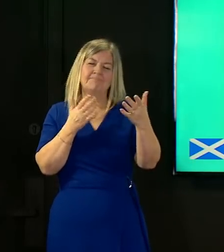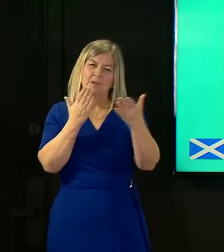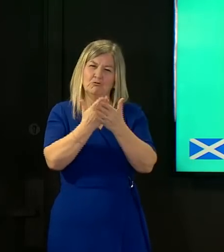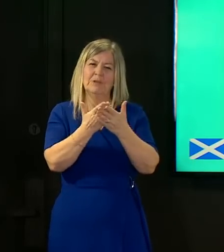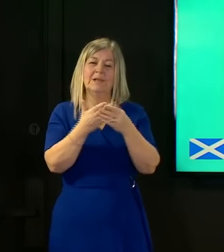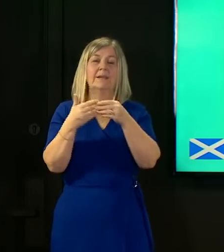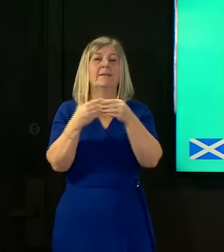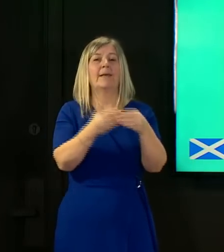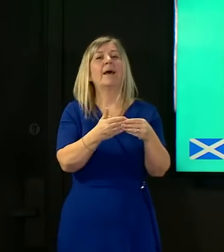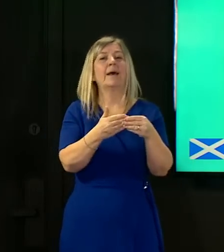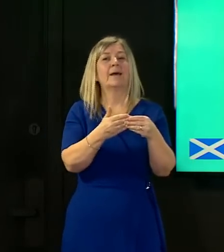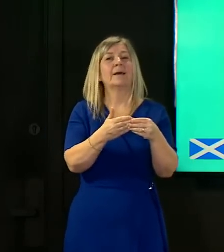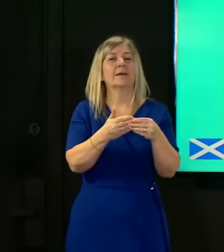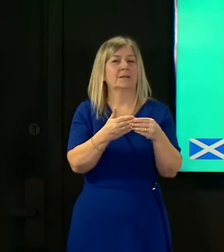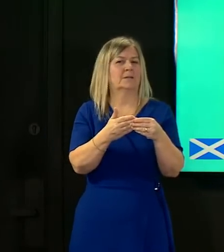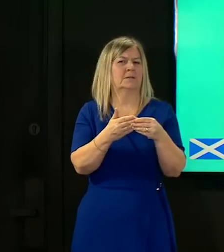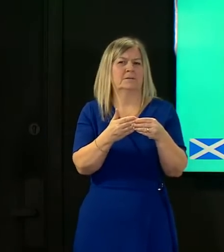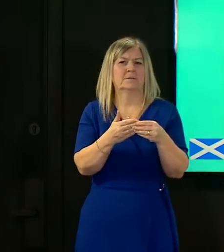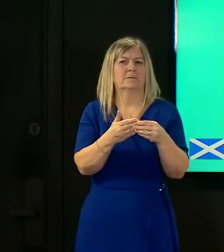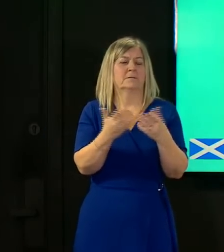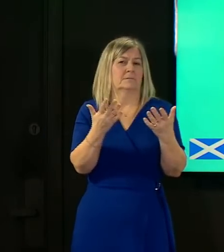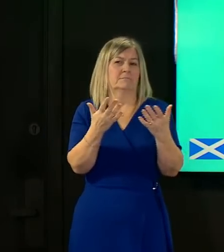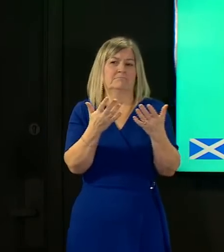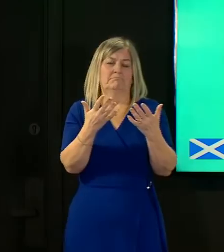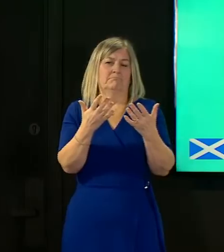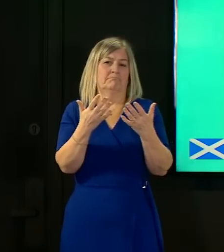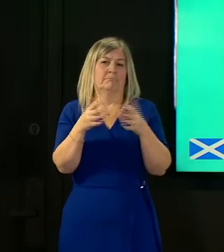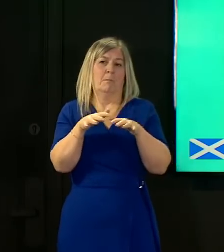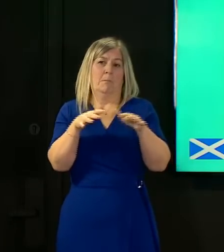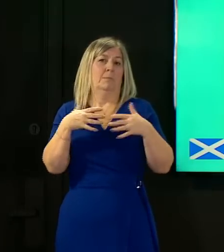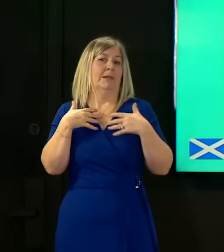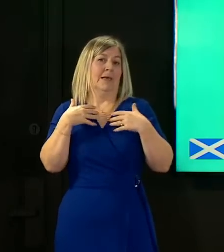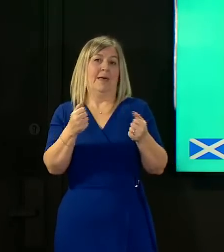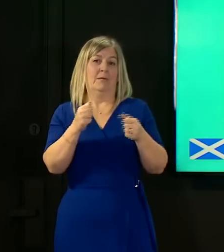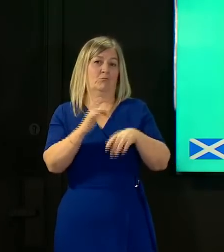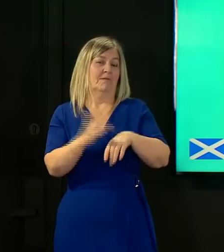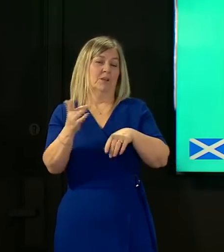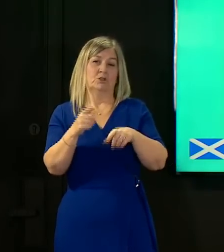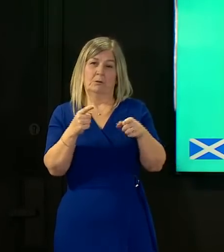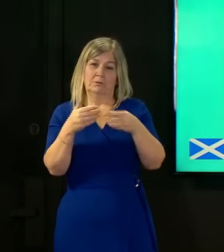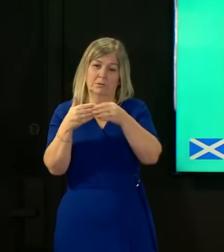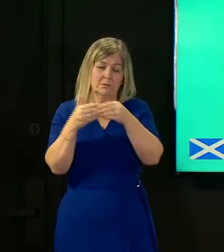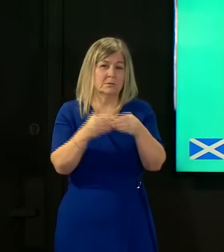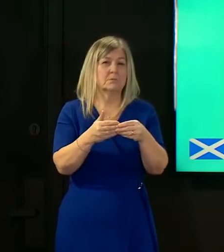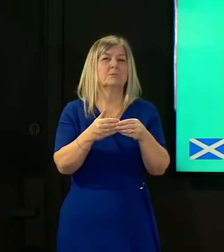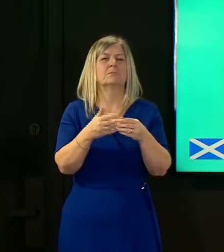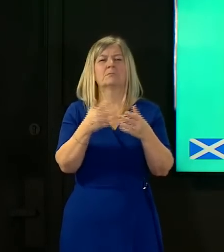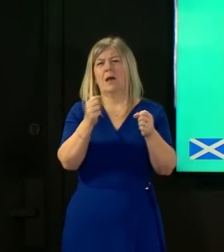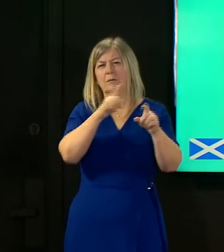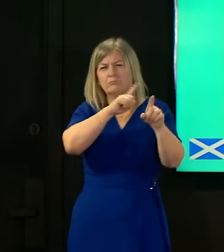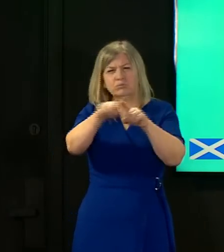our skilled public health professionals they conducted an imt they had several over the weekend